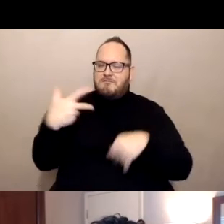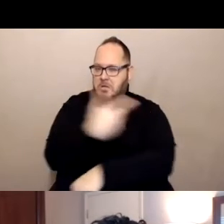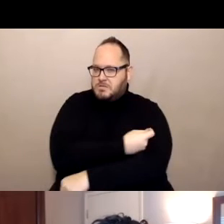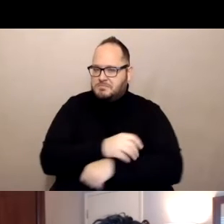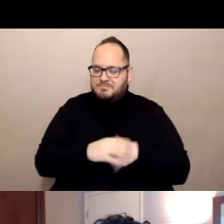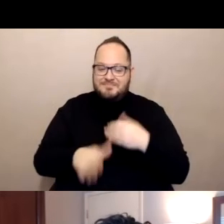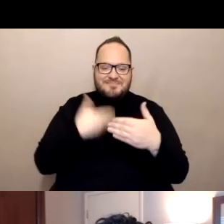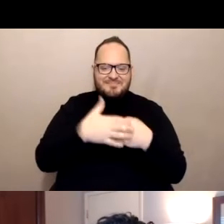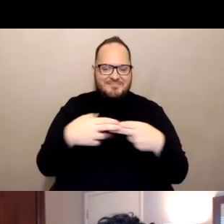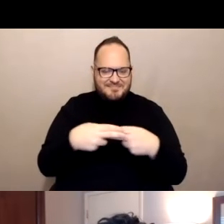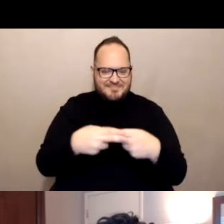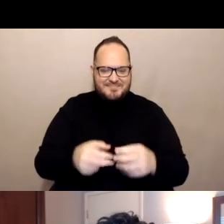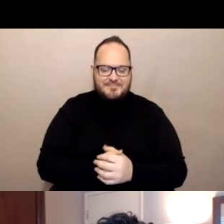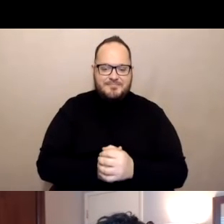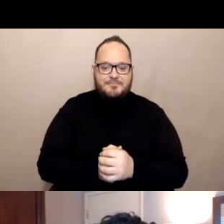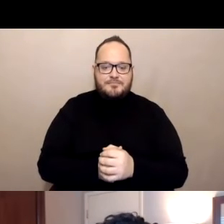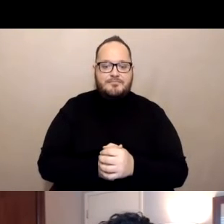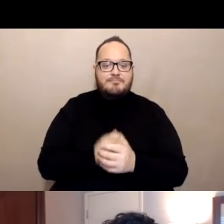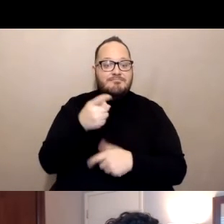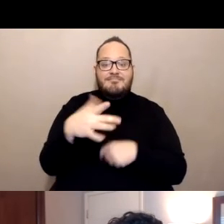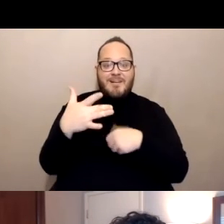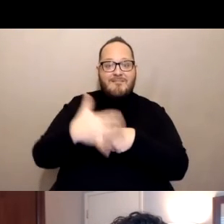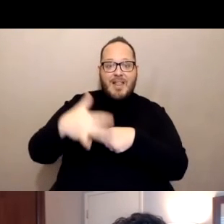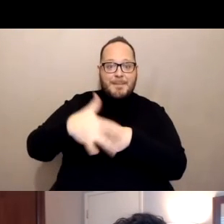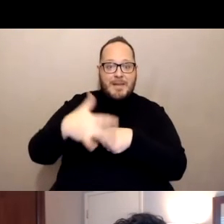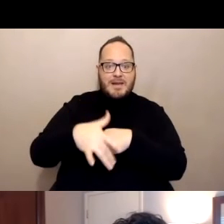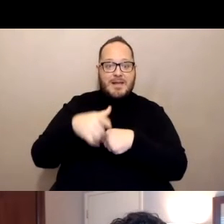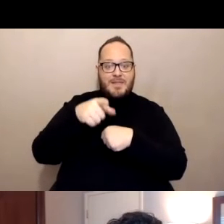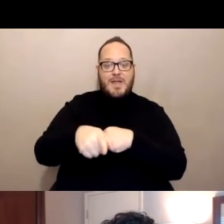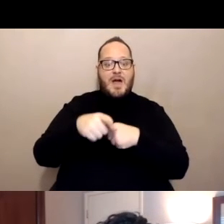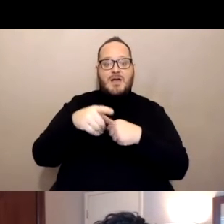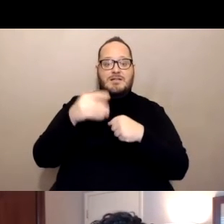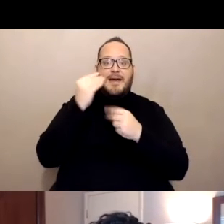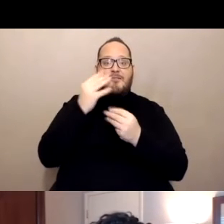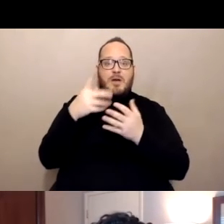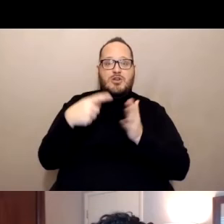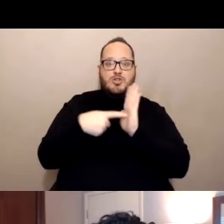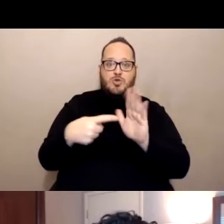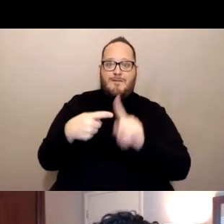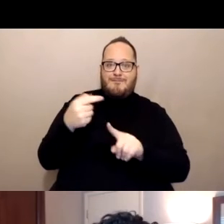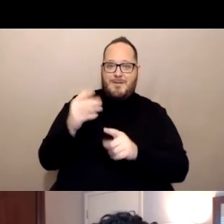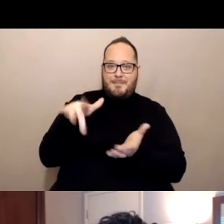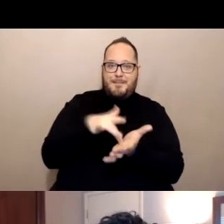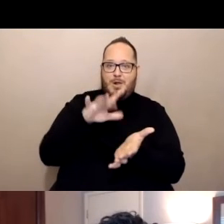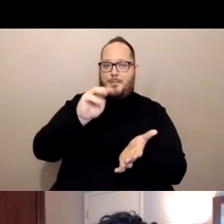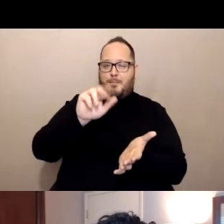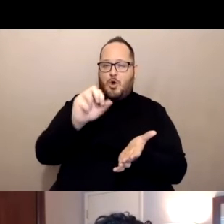So availability. So this is as of mid-March, as of a little more than a week ago.